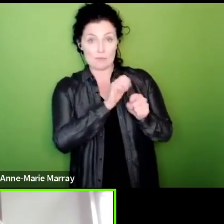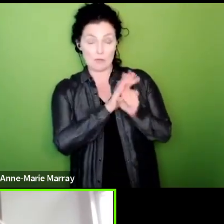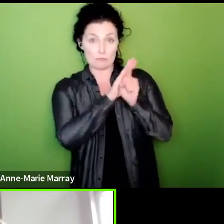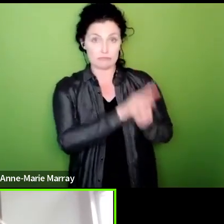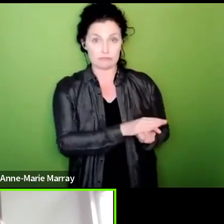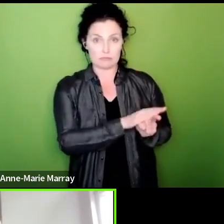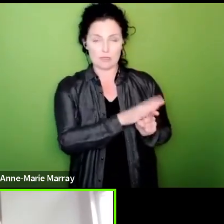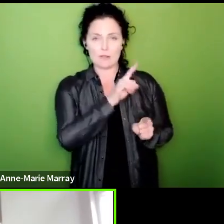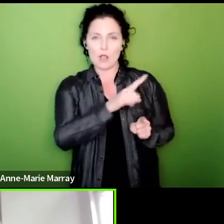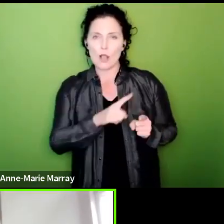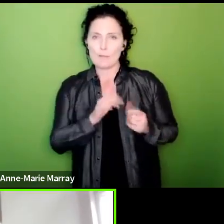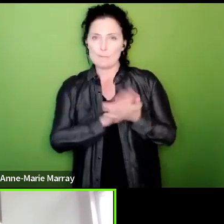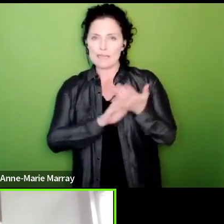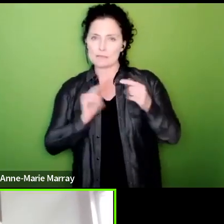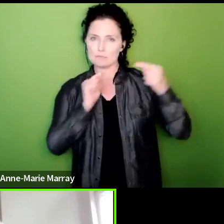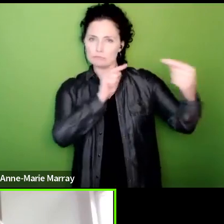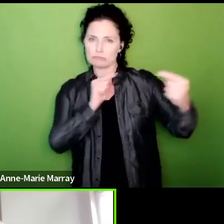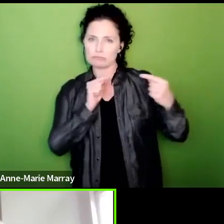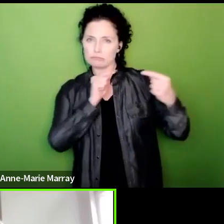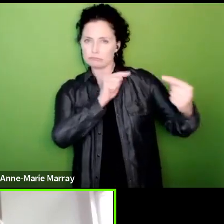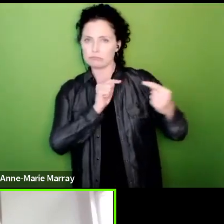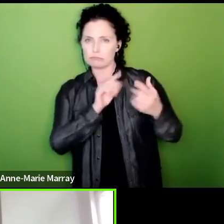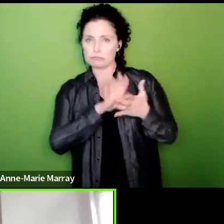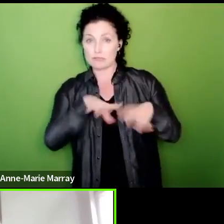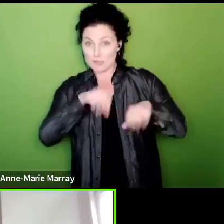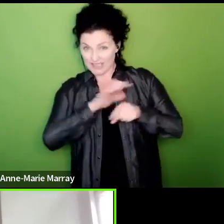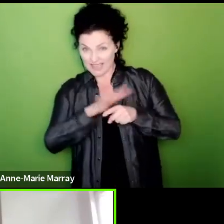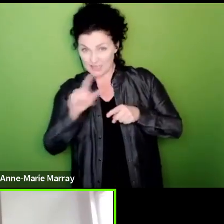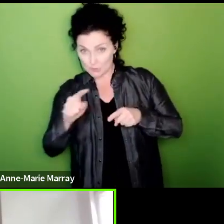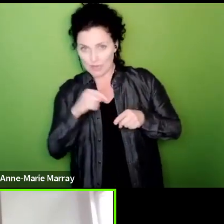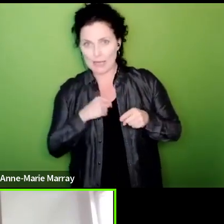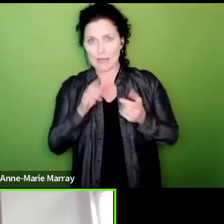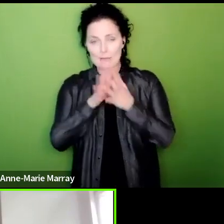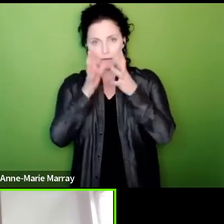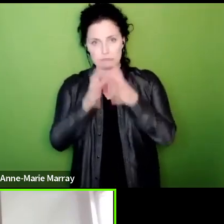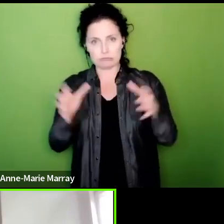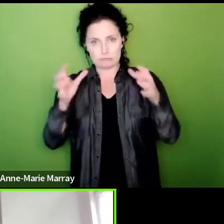and he's going to be very effective right from the get-go will get bigger as others join in so